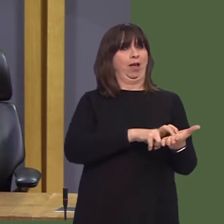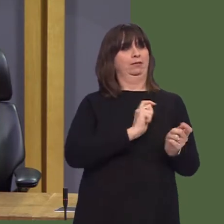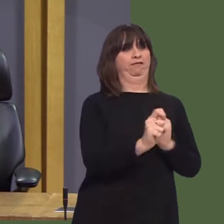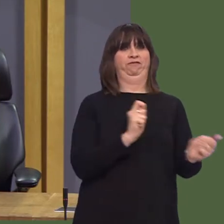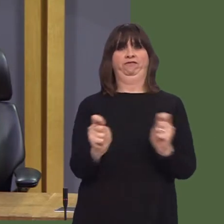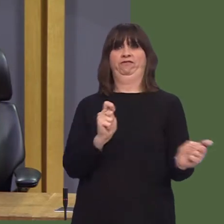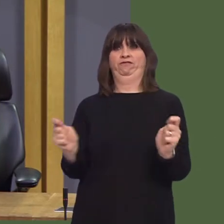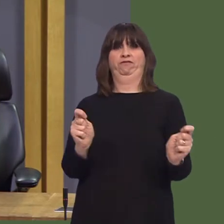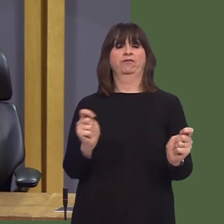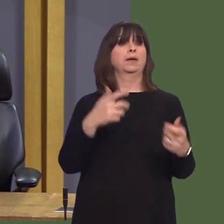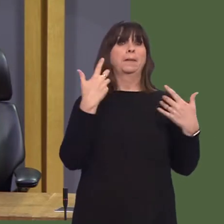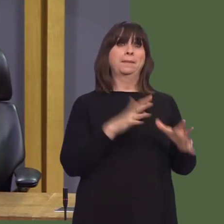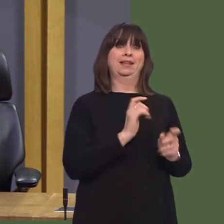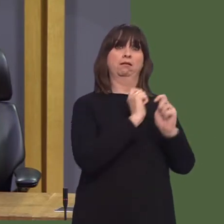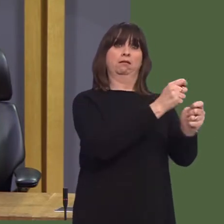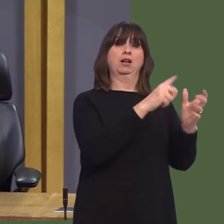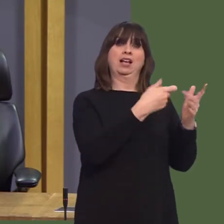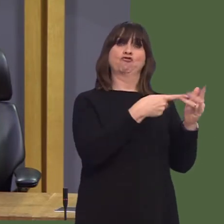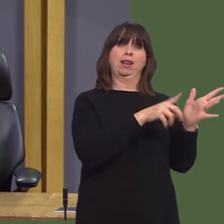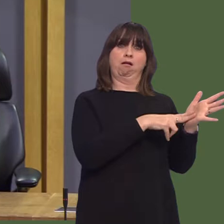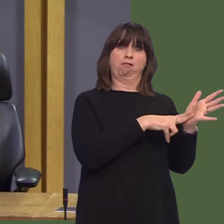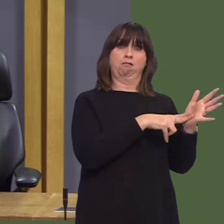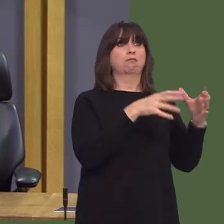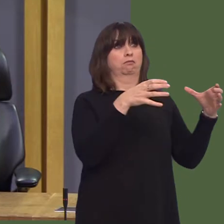So, whilst we're going through the processóand I welcome the fact that we are making a move